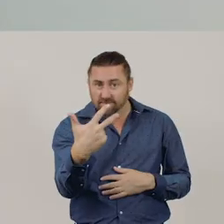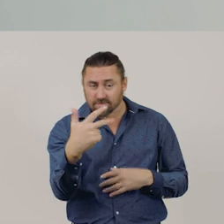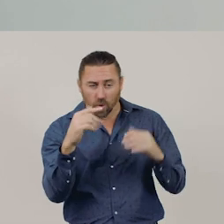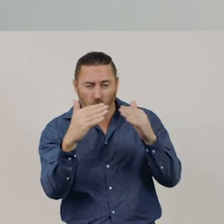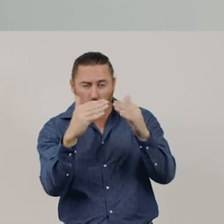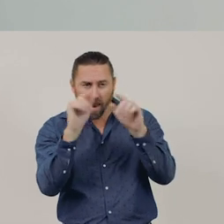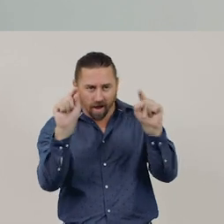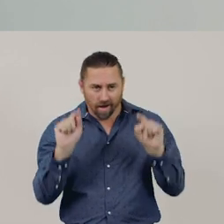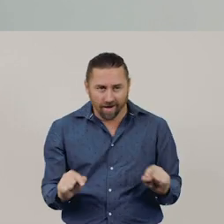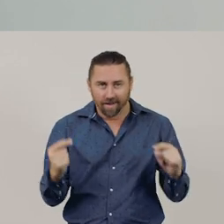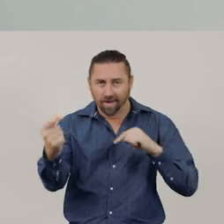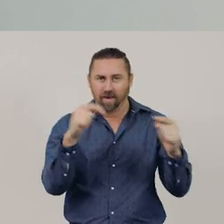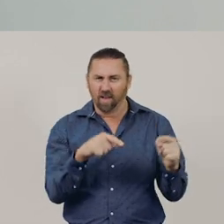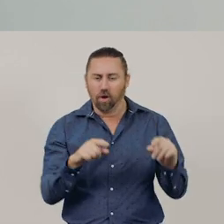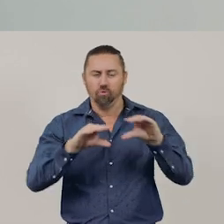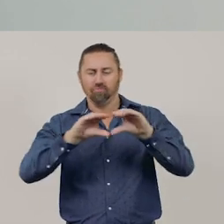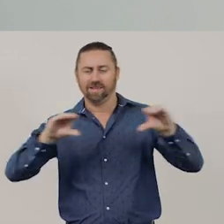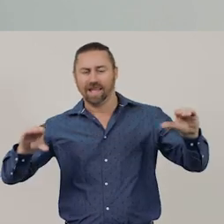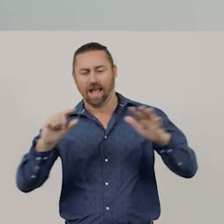It’s a rectangular prism.